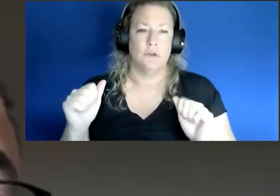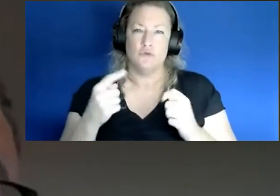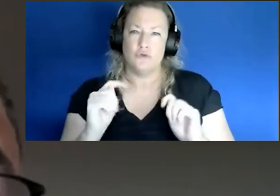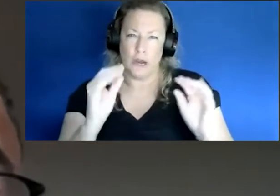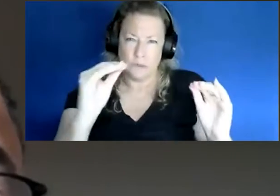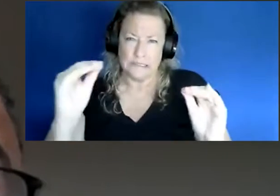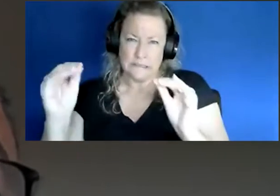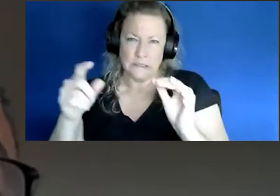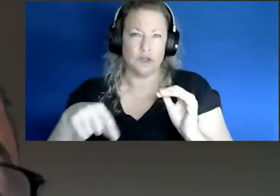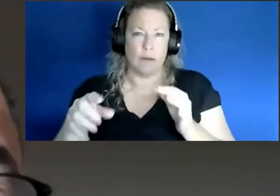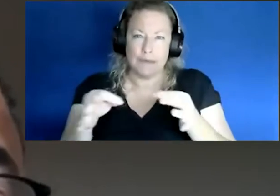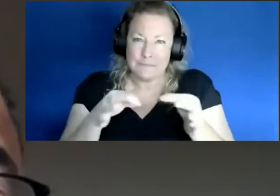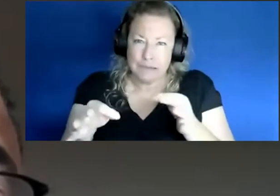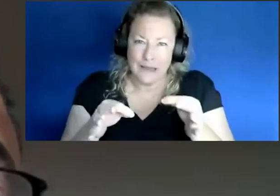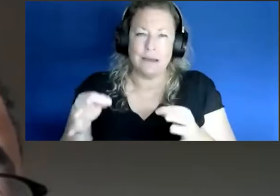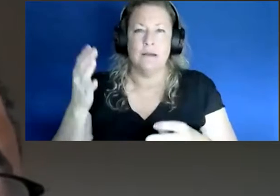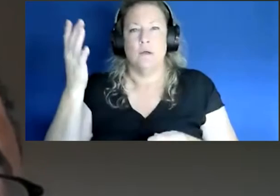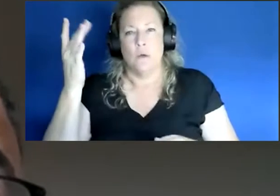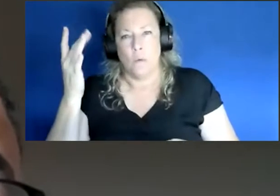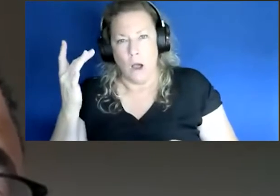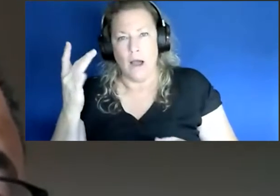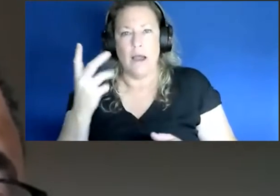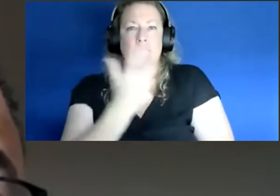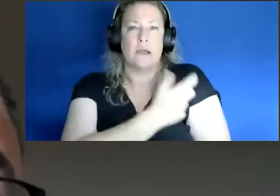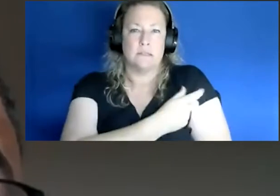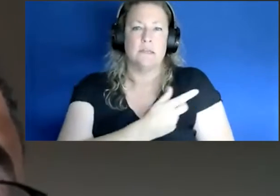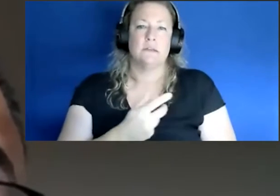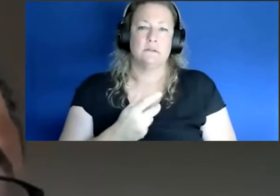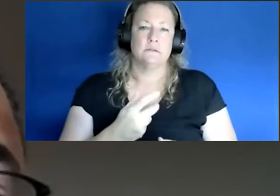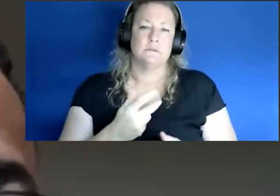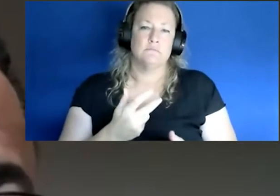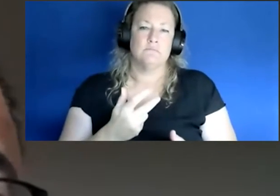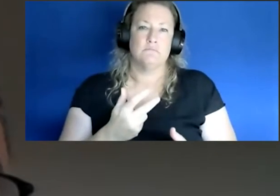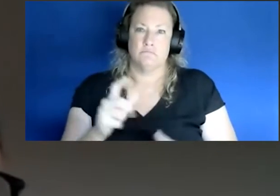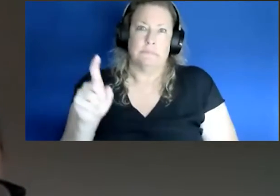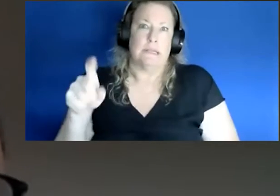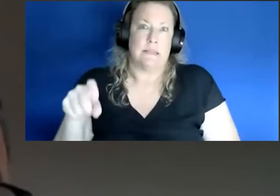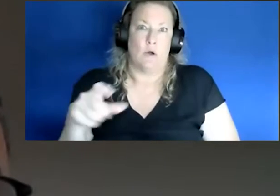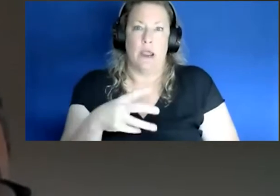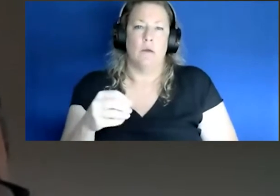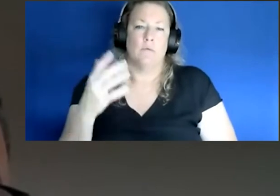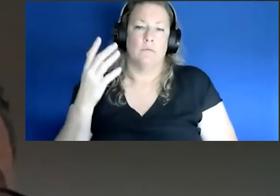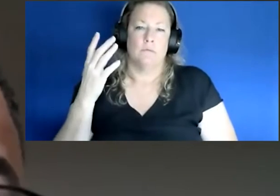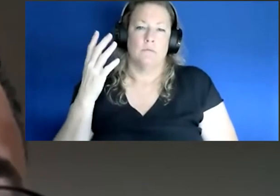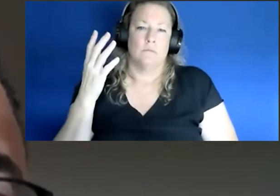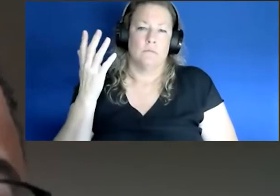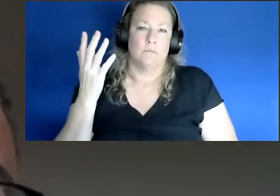and try to explain, you know, why vaccines are necessary and why they are important.